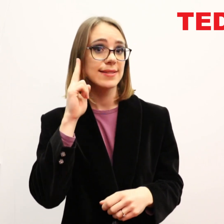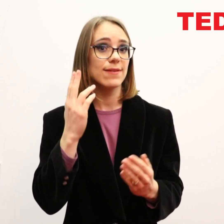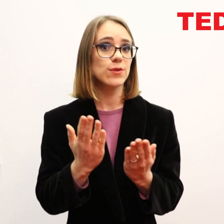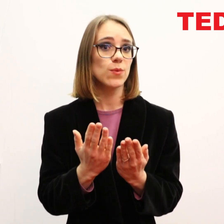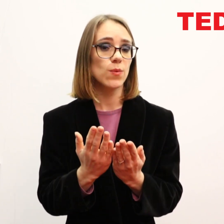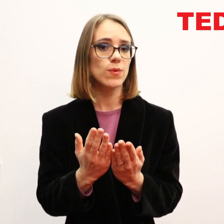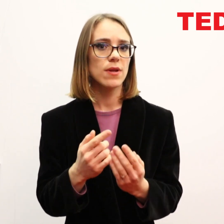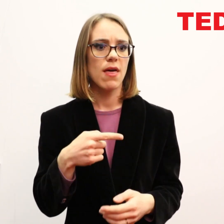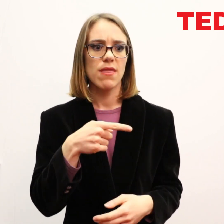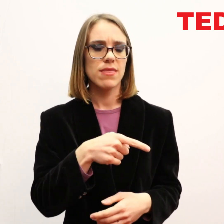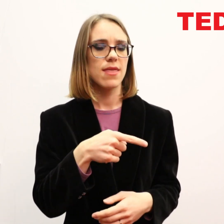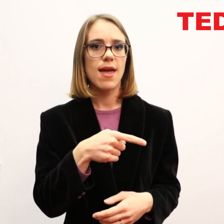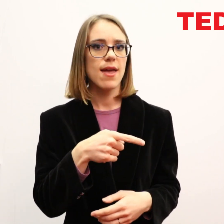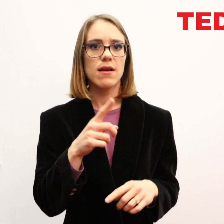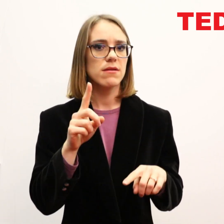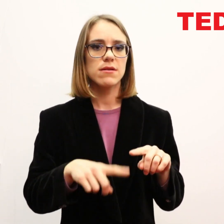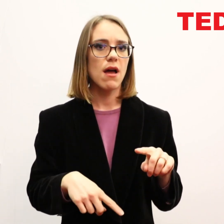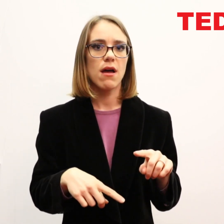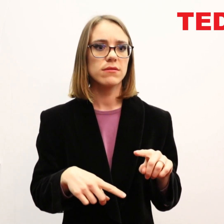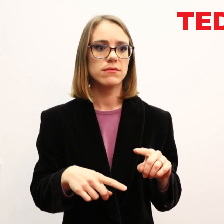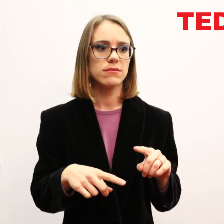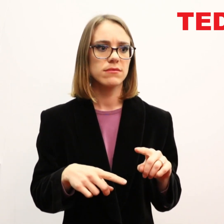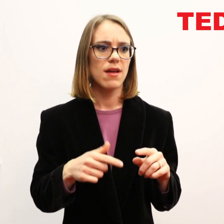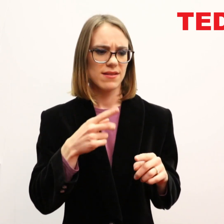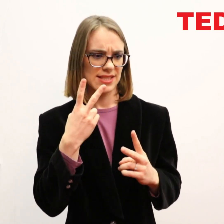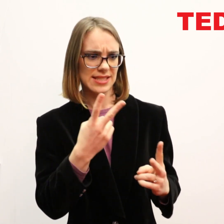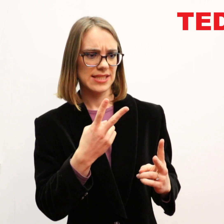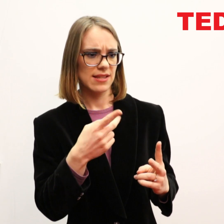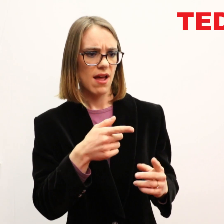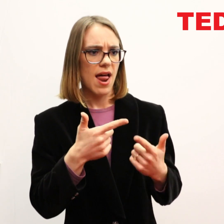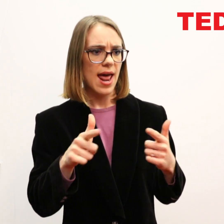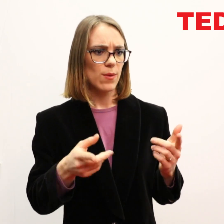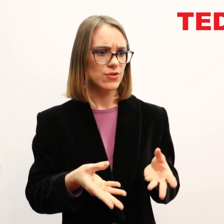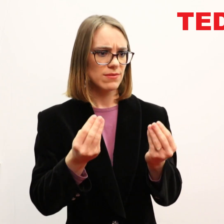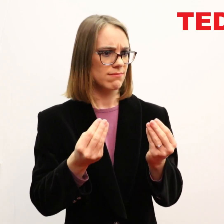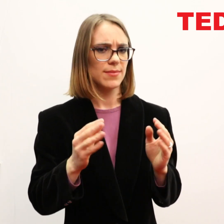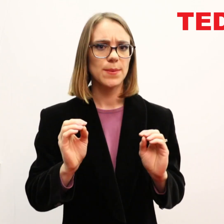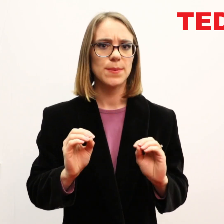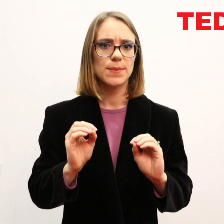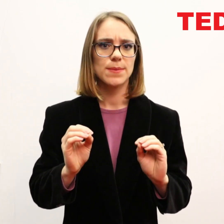in the Deaf schools, they see the deaf children haven't yet acquired language skills.